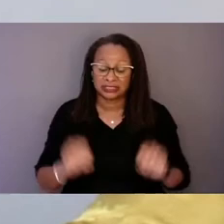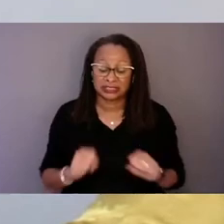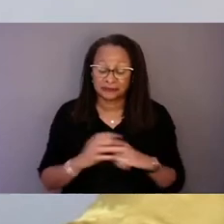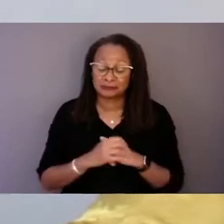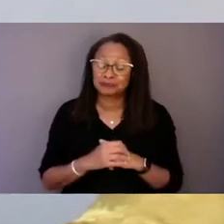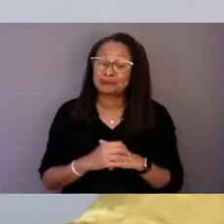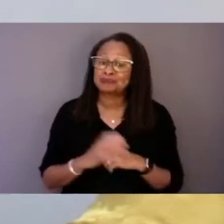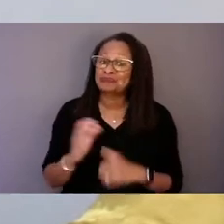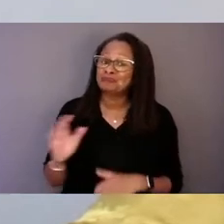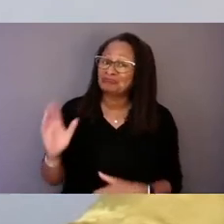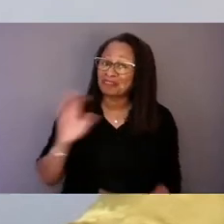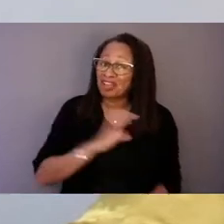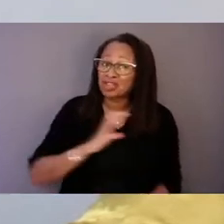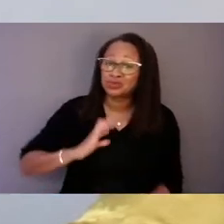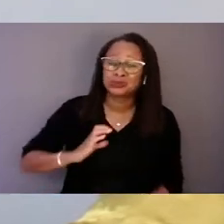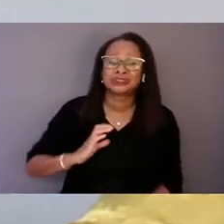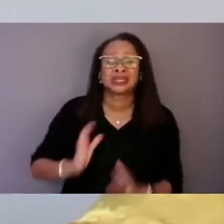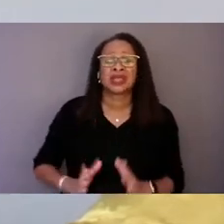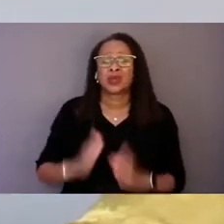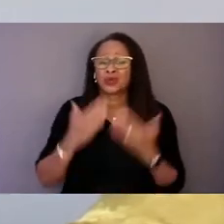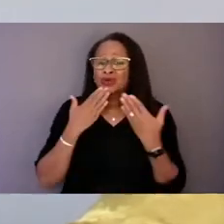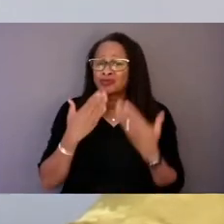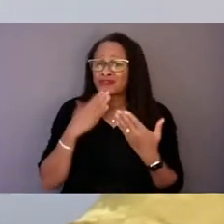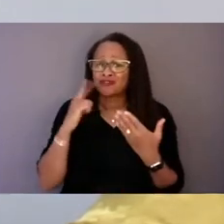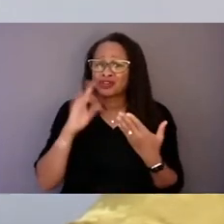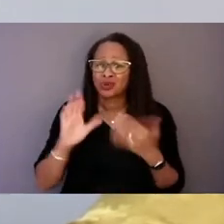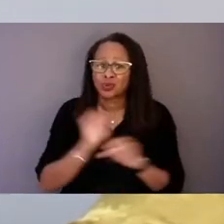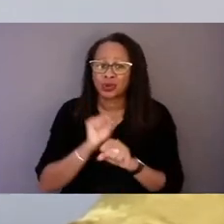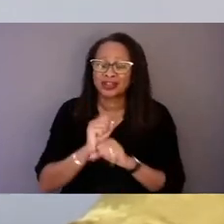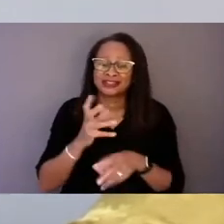and for taking the time to speak to us today about its importance.